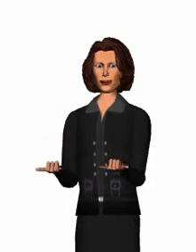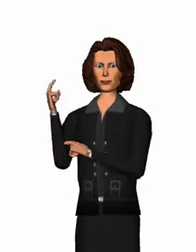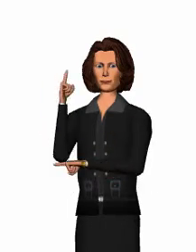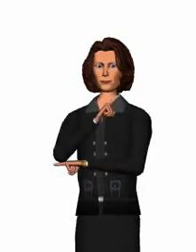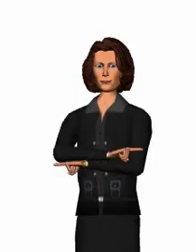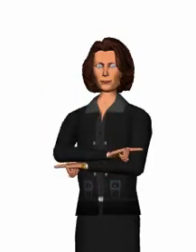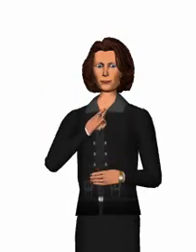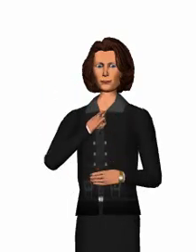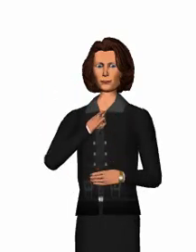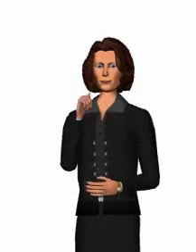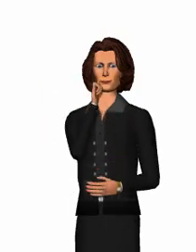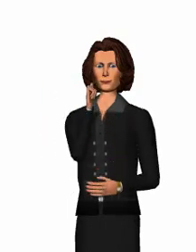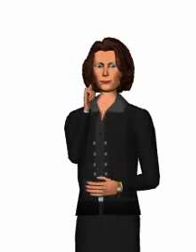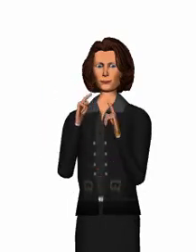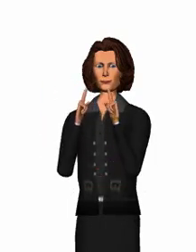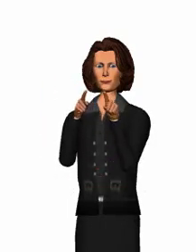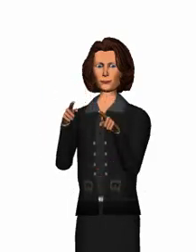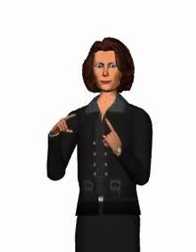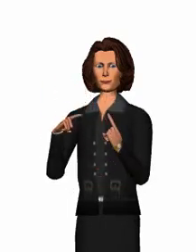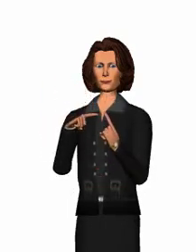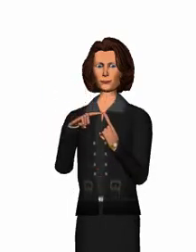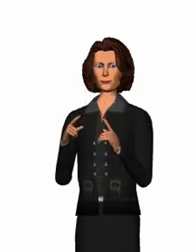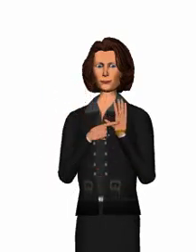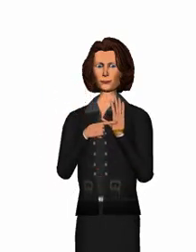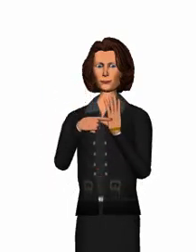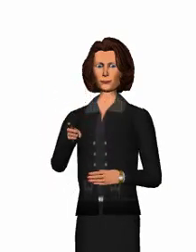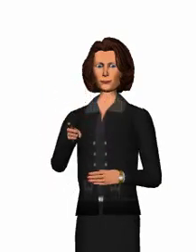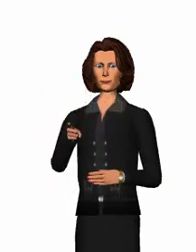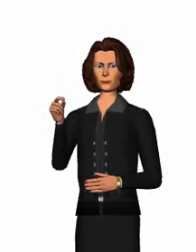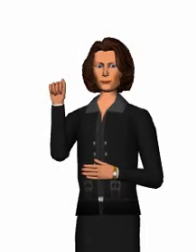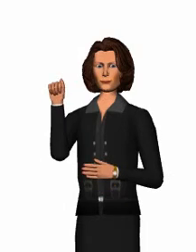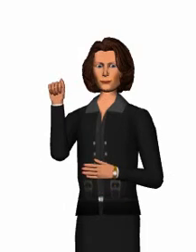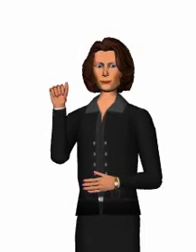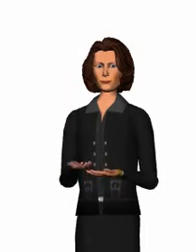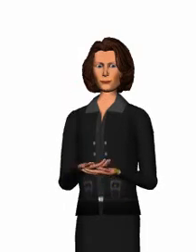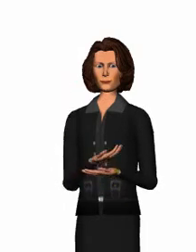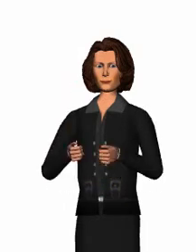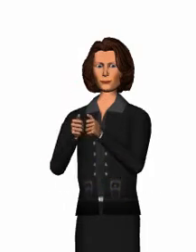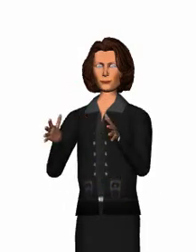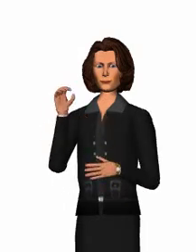Today, I’m going to show you a new expansion of the research project